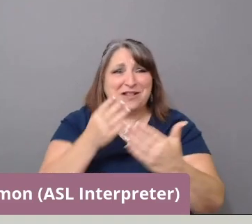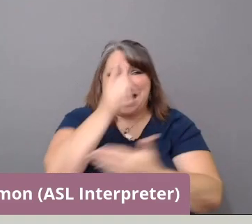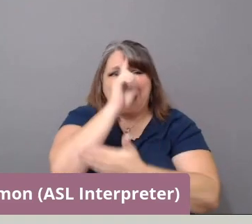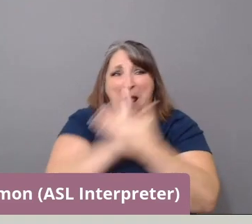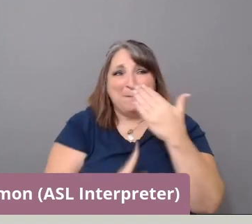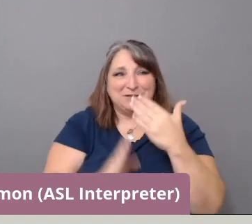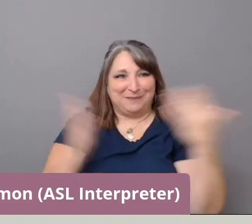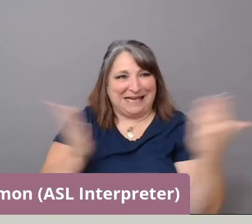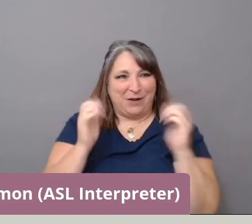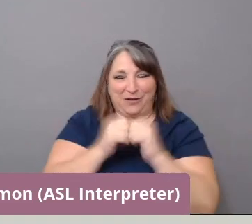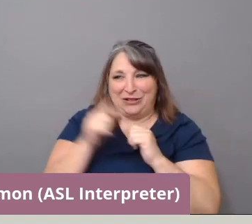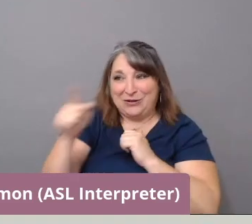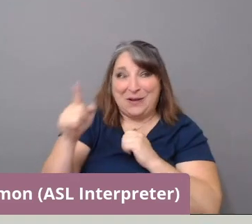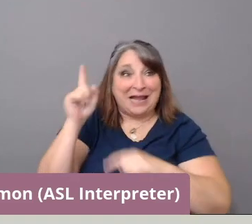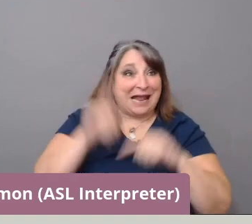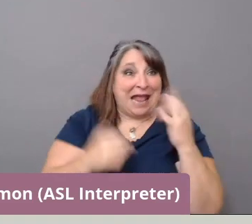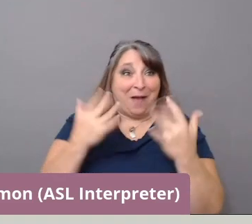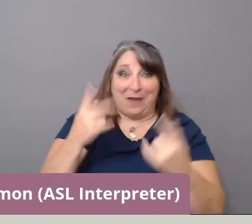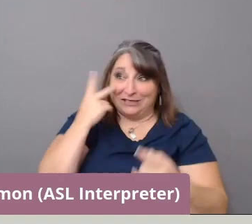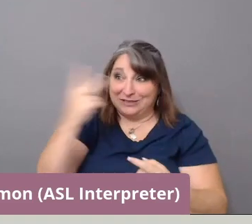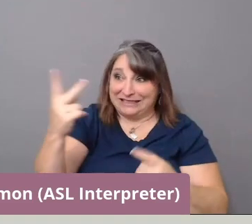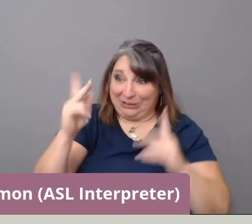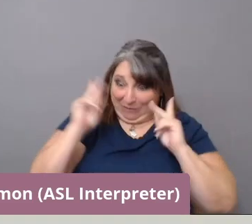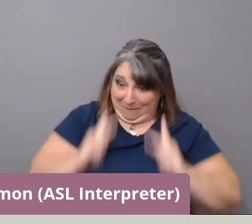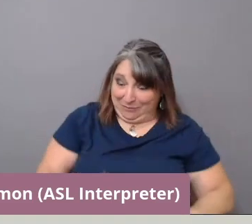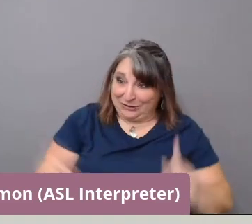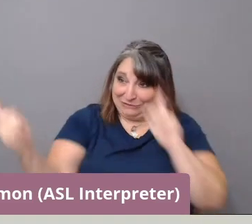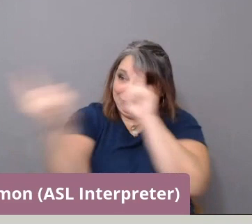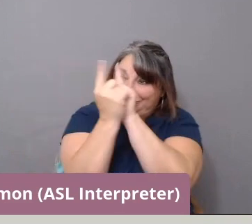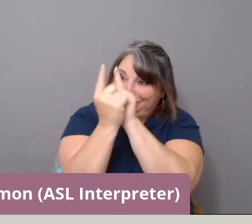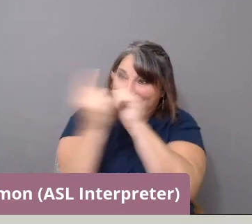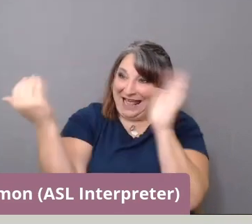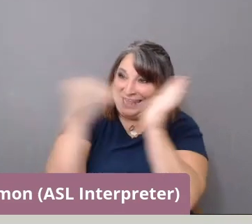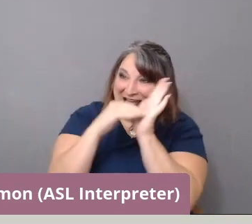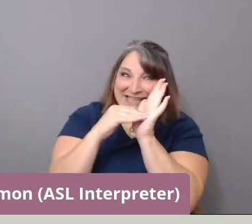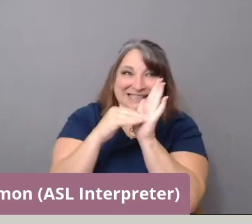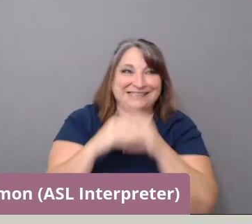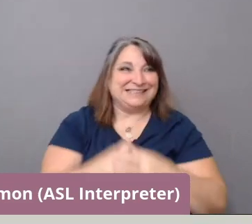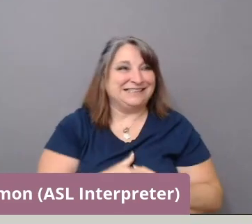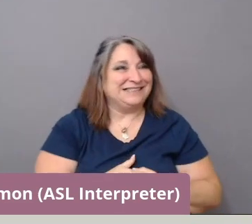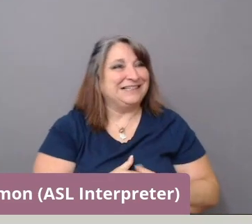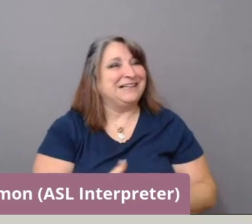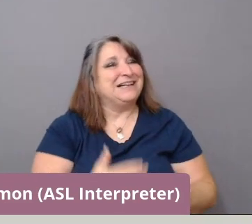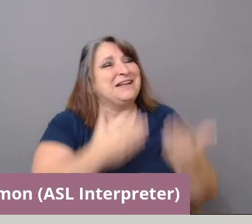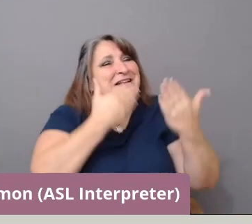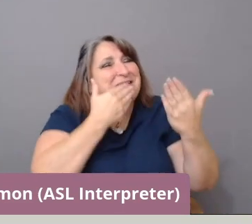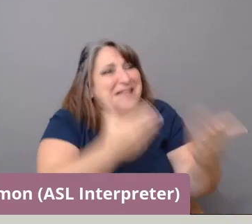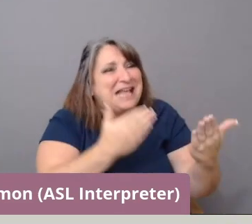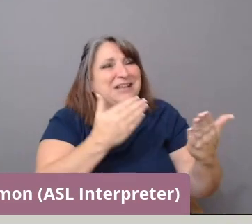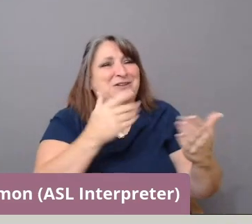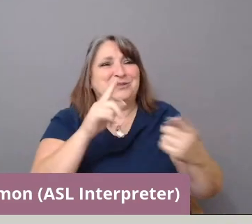And I can't wait till I can see you in person again. Oh, thank you to everyone who's listened.